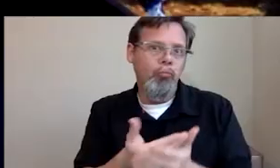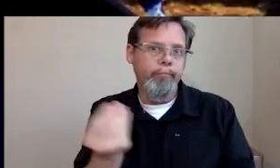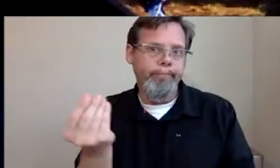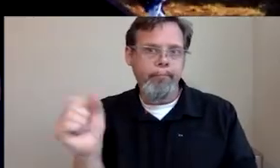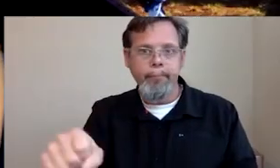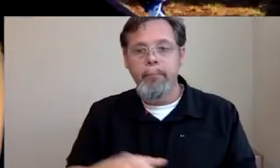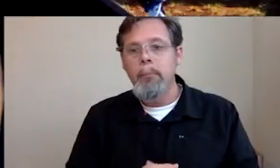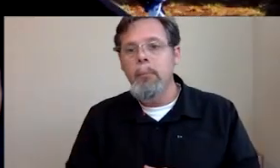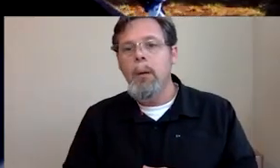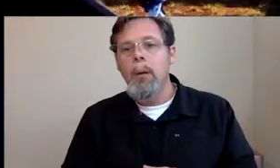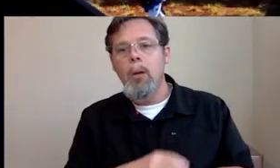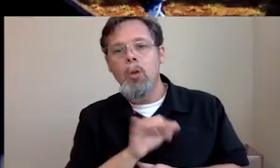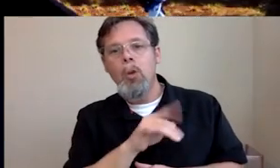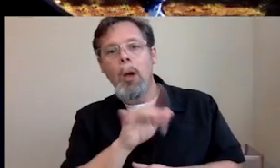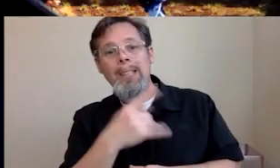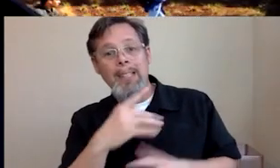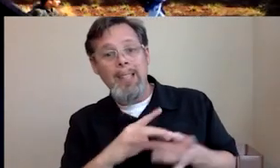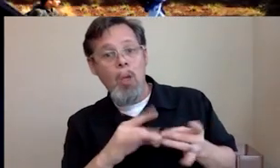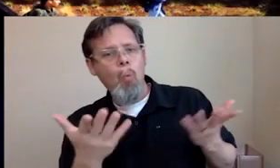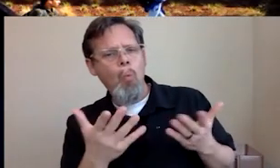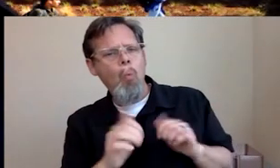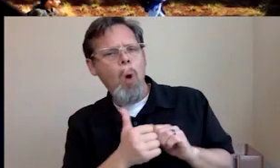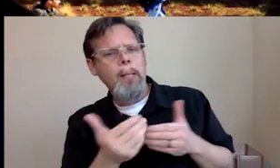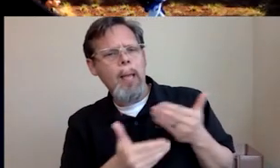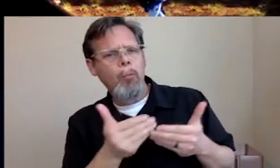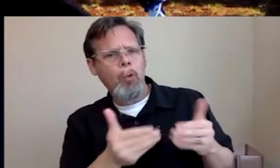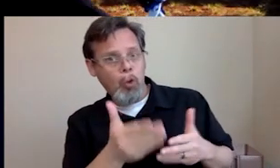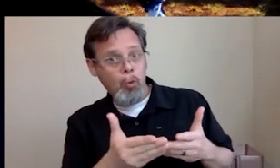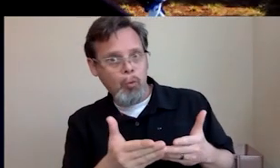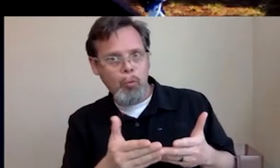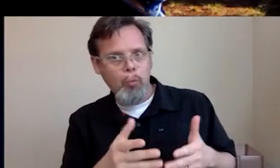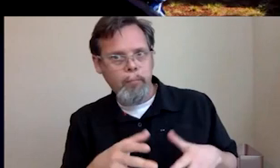All right, Johnny says, What steps would you take to get into the video game industry if you were a